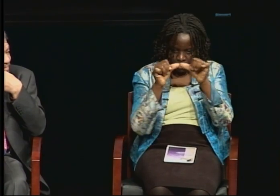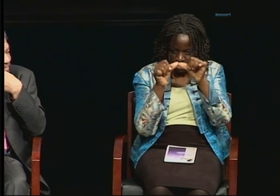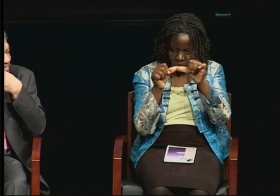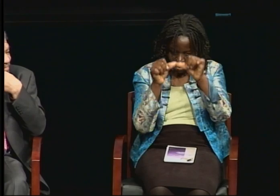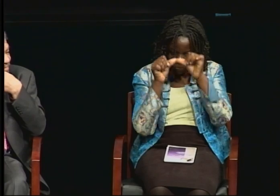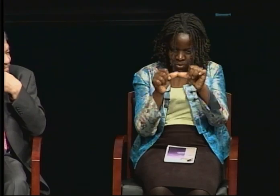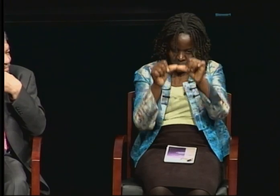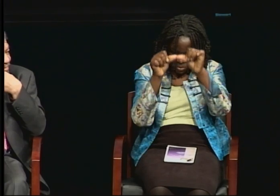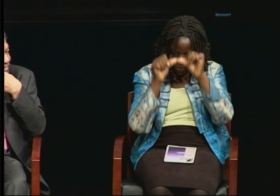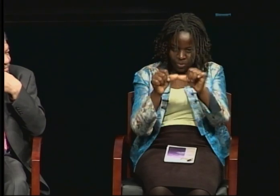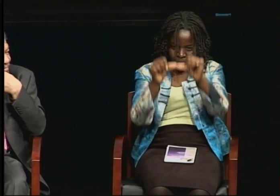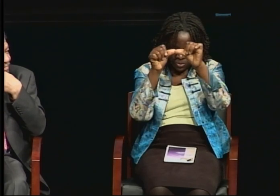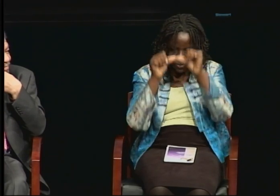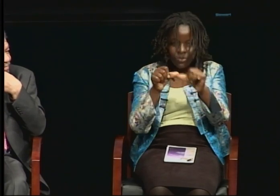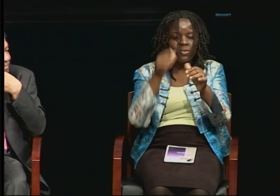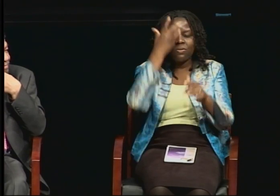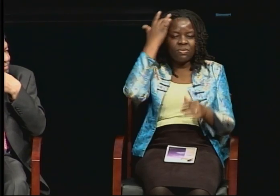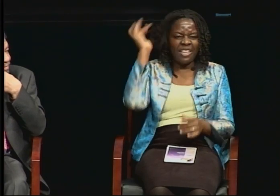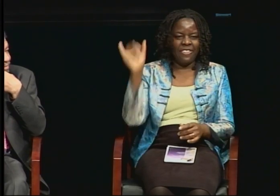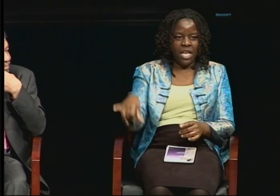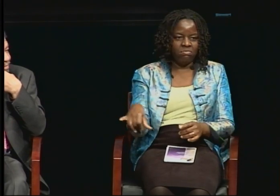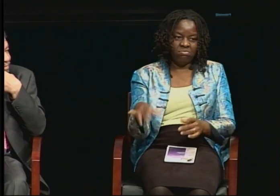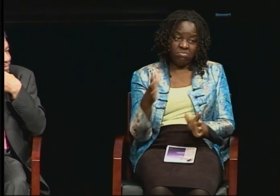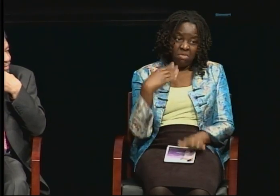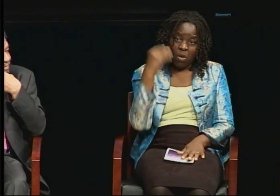So in my opinion if you're able to make it into college